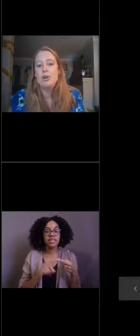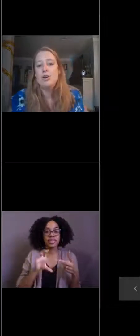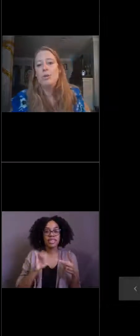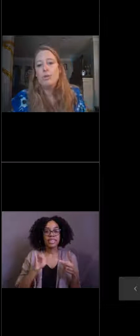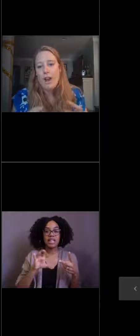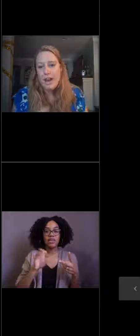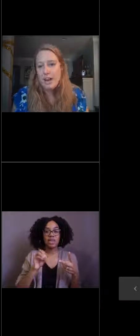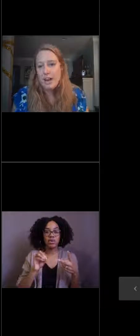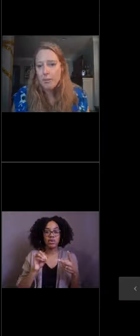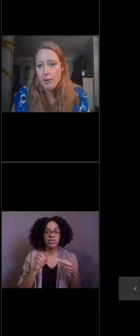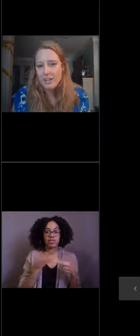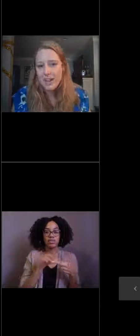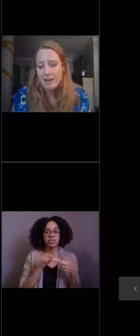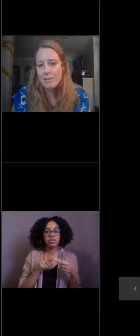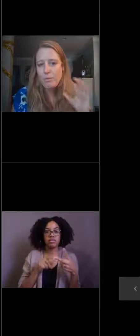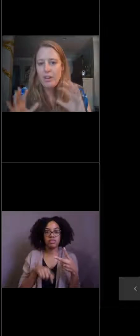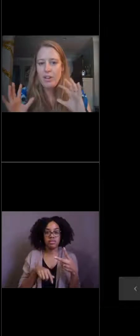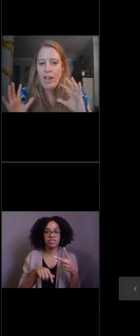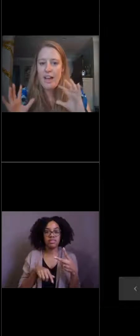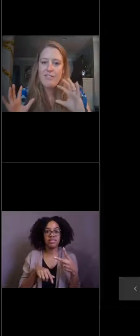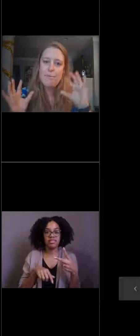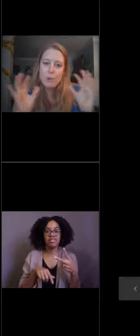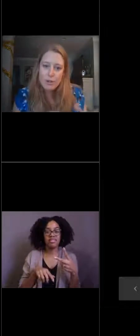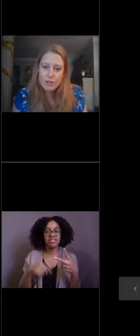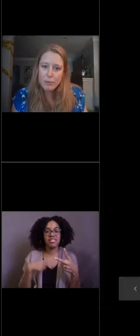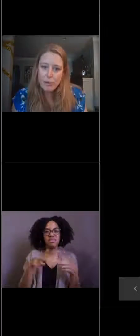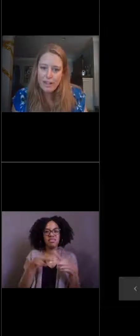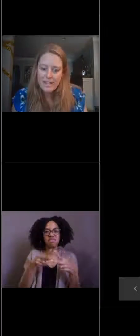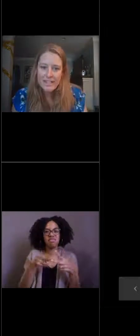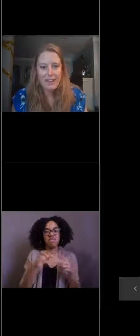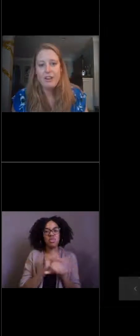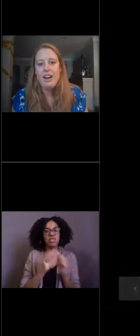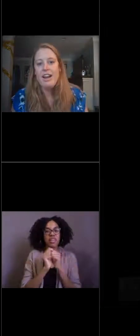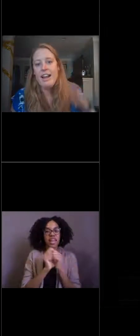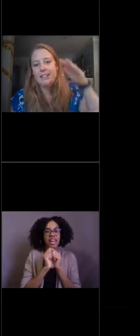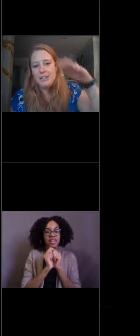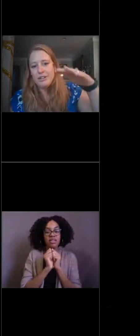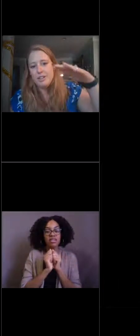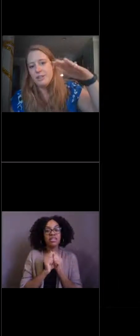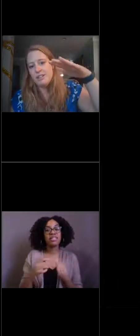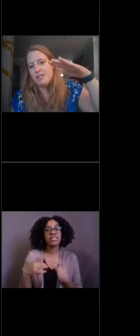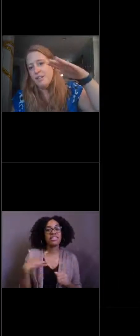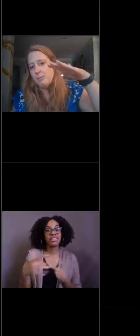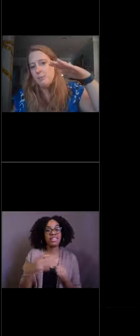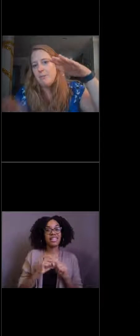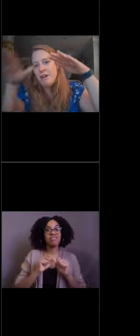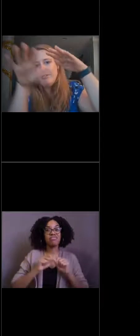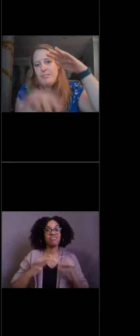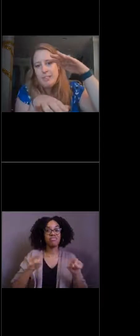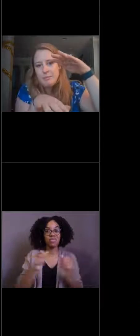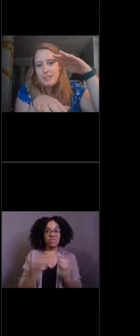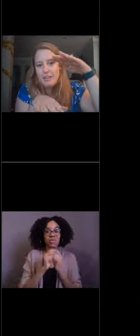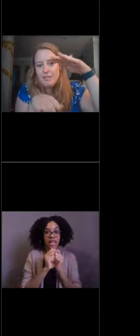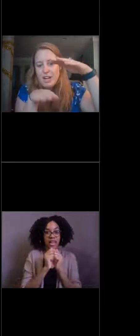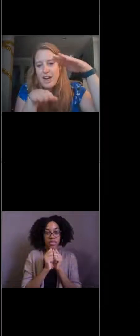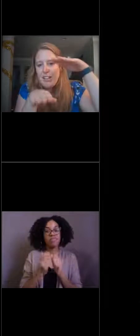So at any point in time, we'll have them both deployed together and Seirios sits a little bit above Deep Discoverer